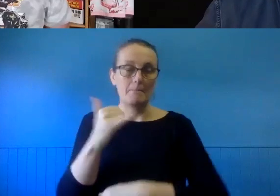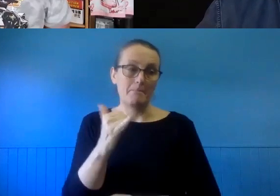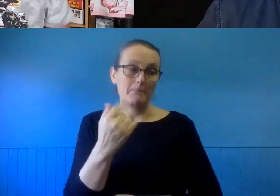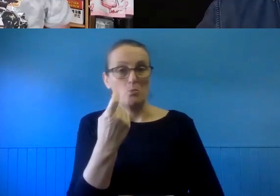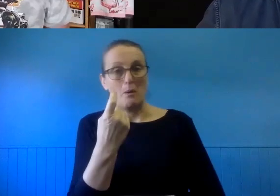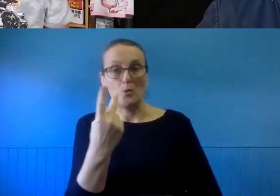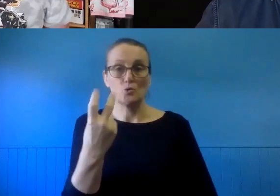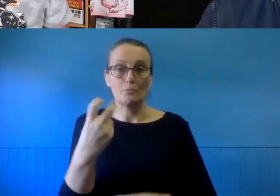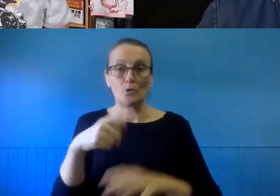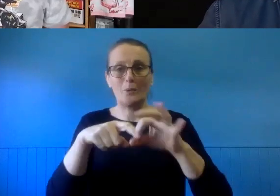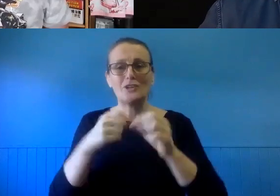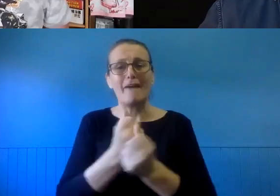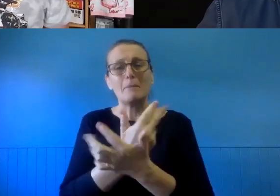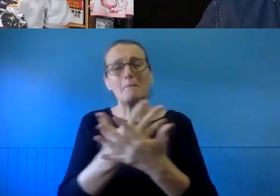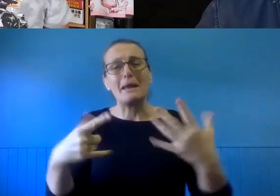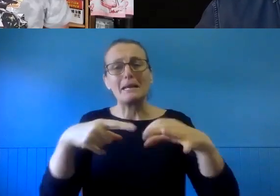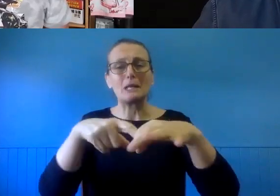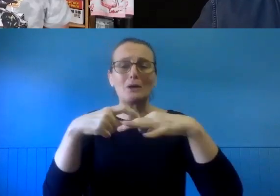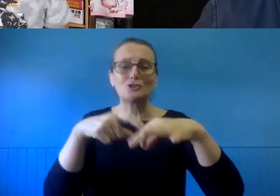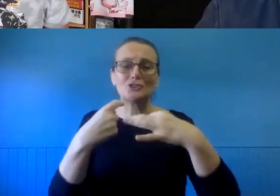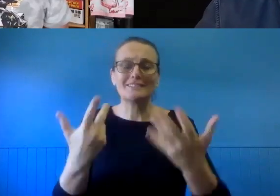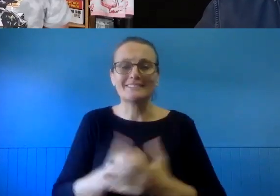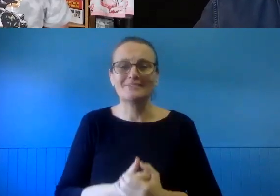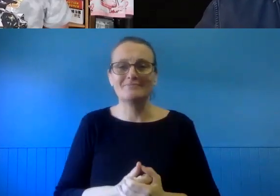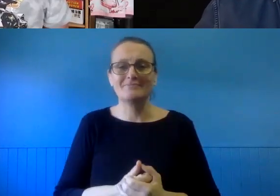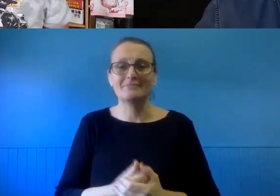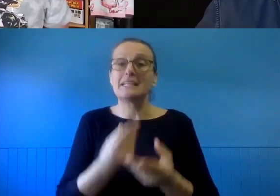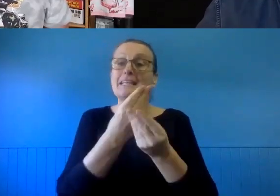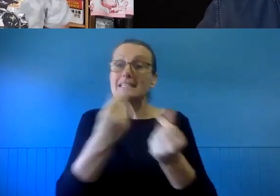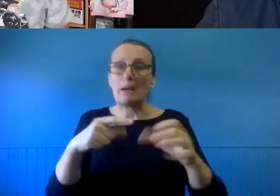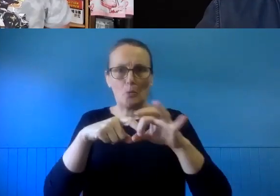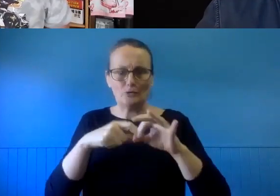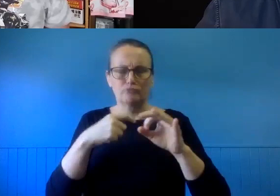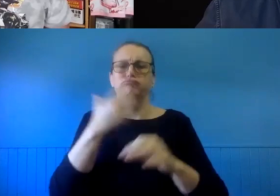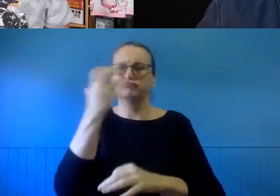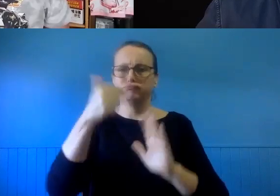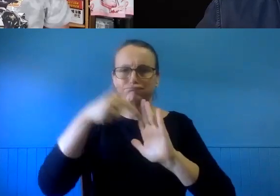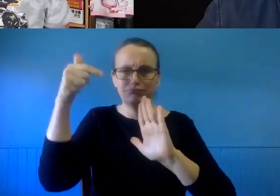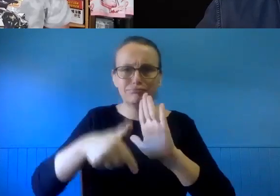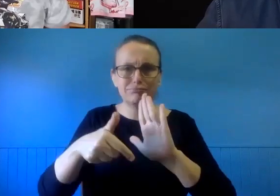So many questions that have come through! (LAUGHS Some of them are quite complex. And detailed so I